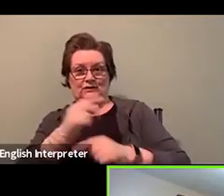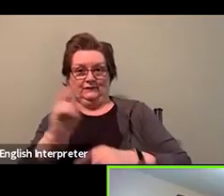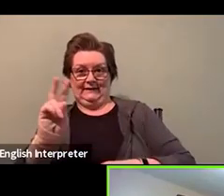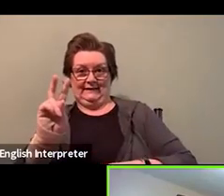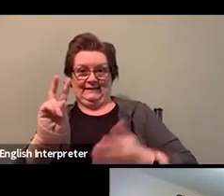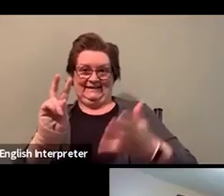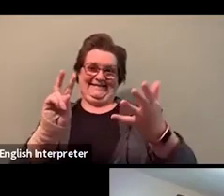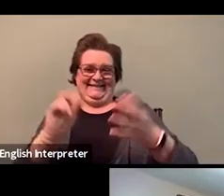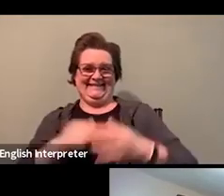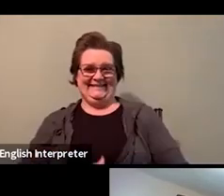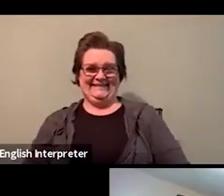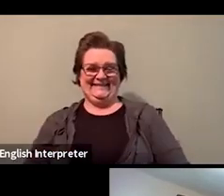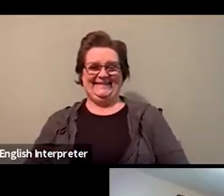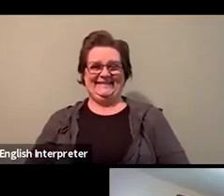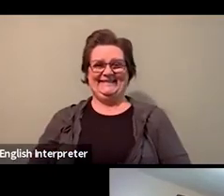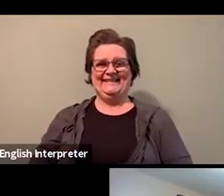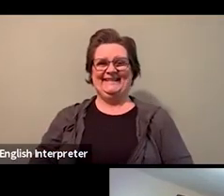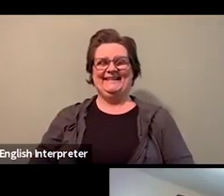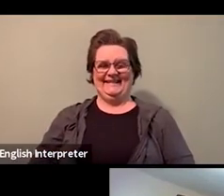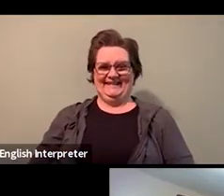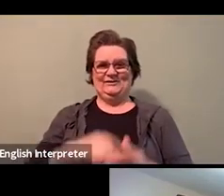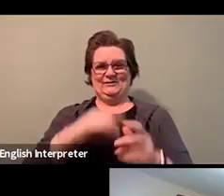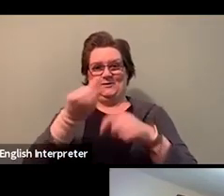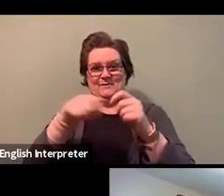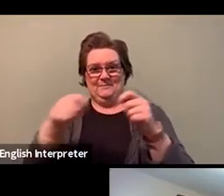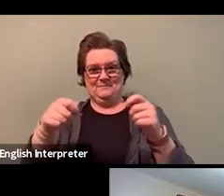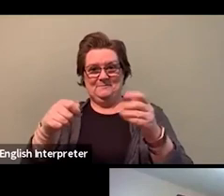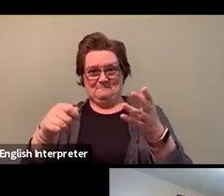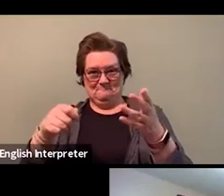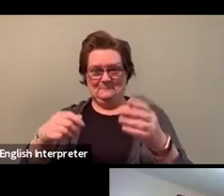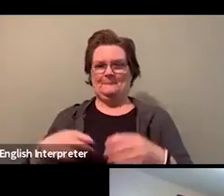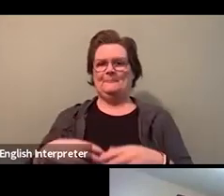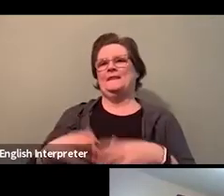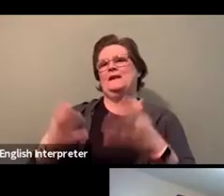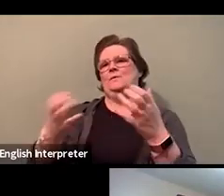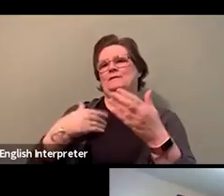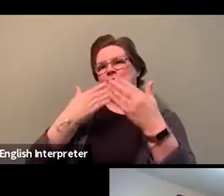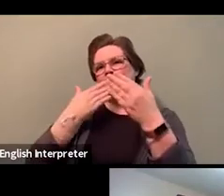Okay, thank you so much, Aubrey, Yolanda and Jill